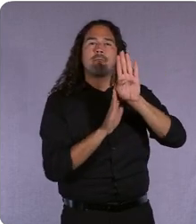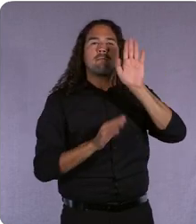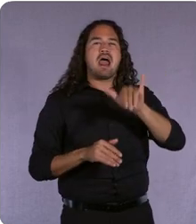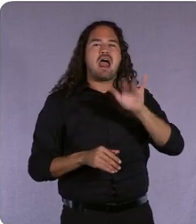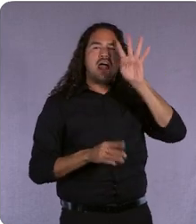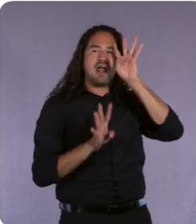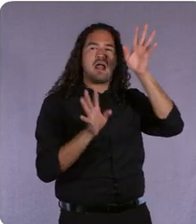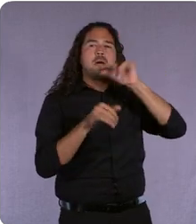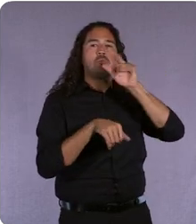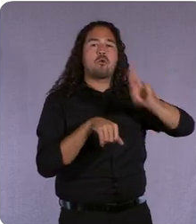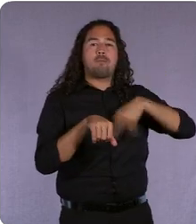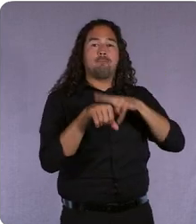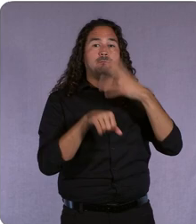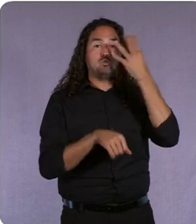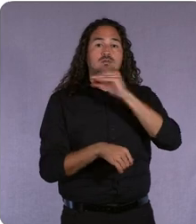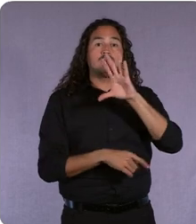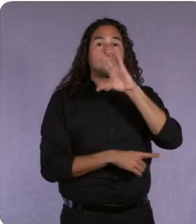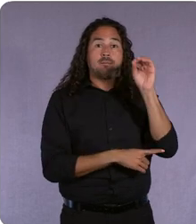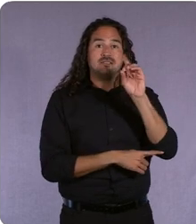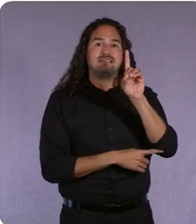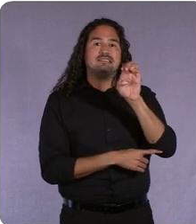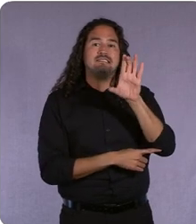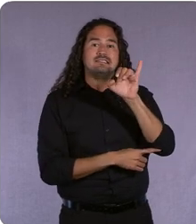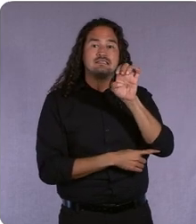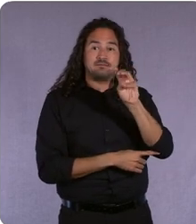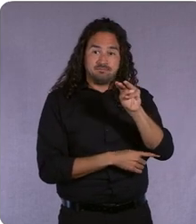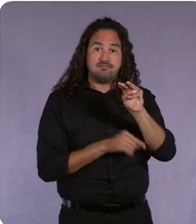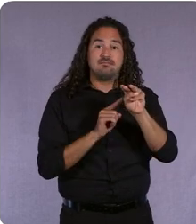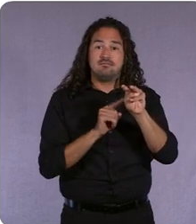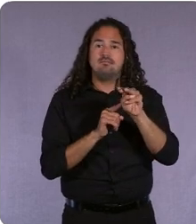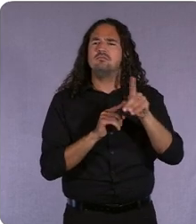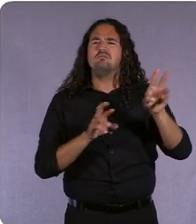They were ready for the COVID-driven direct-to-consumer and self-care trends,